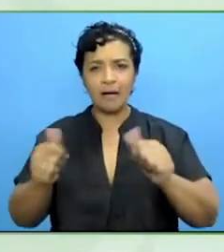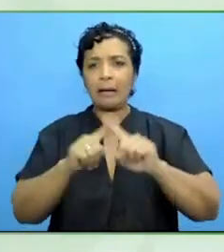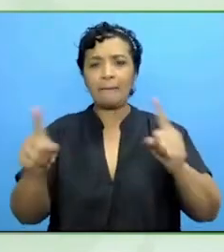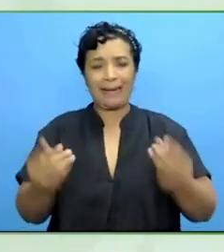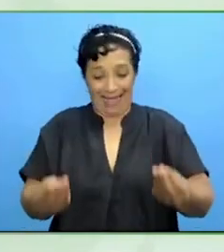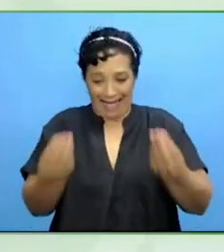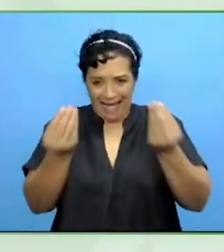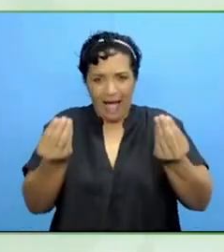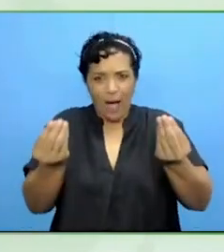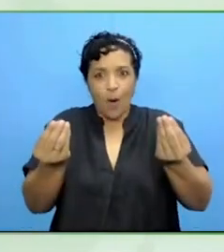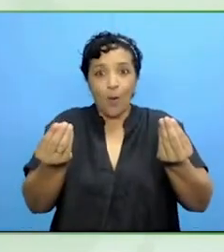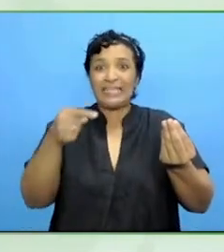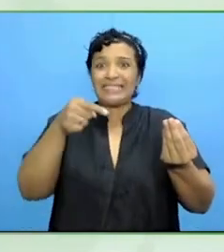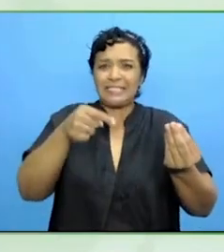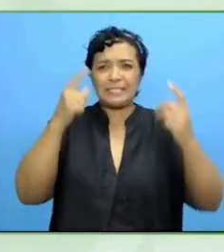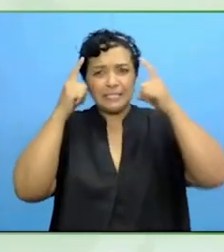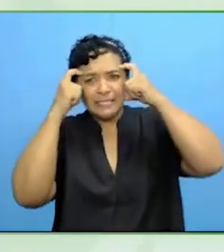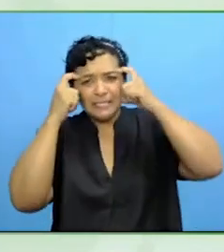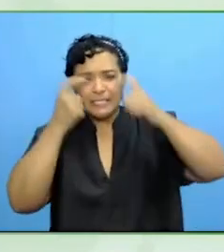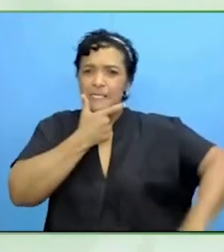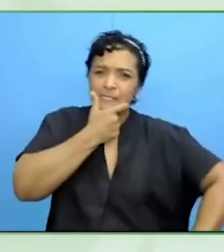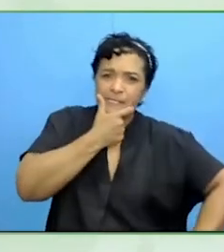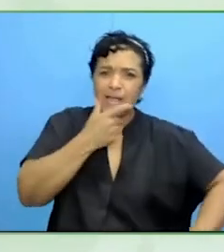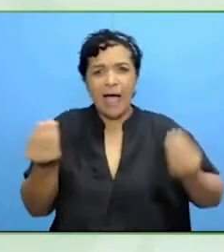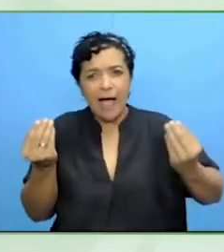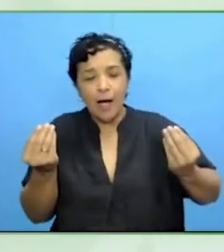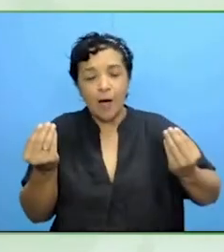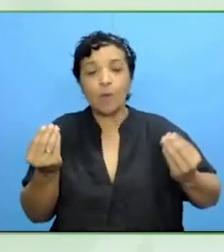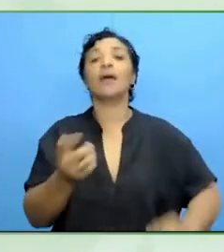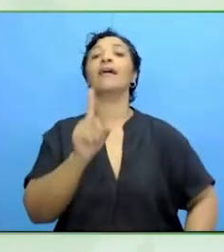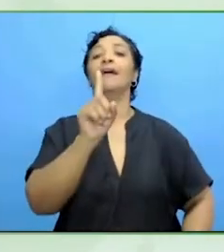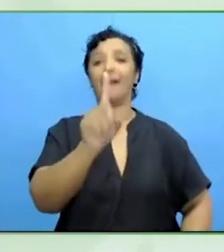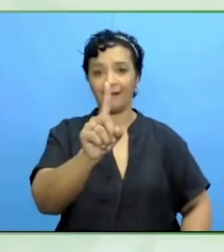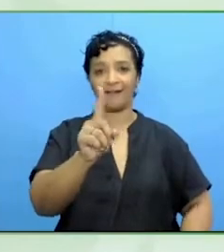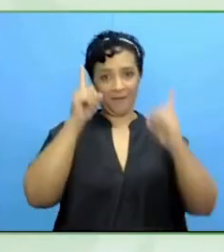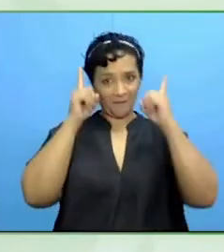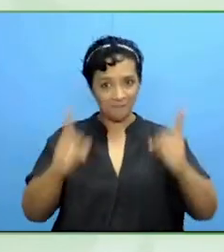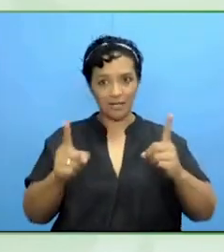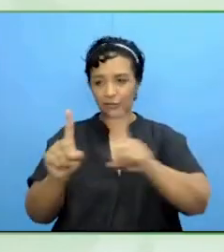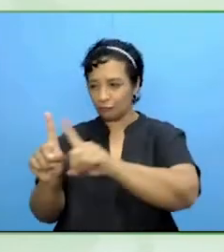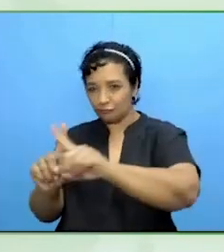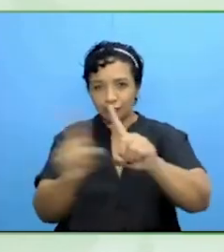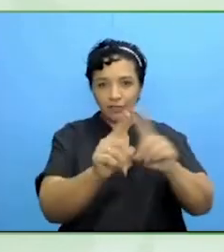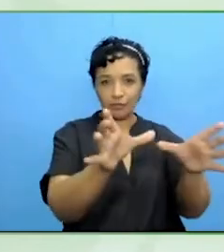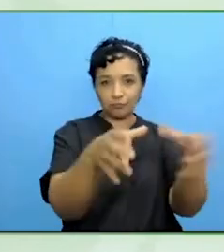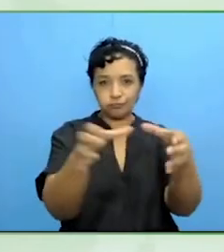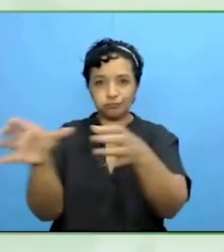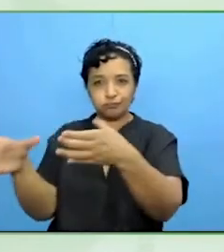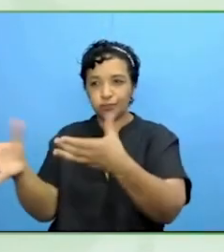It starts with having an open conversation with all of these authorities and bringing in the perspective of the people